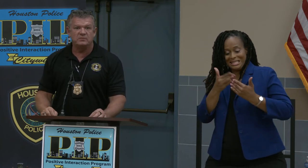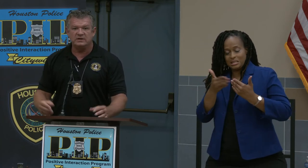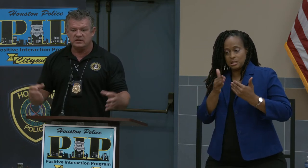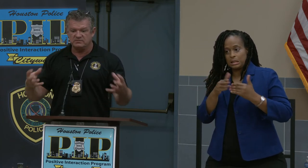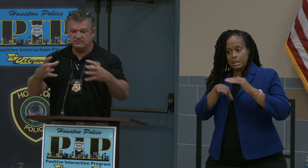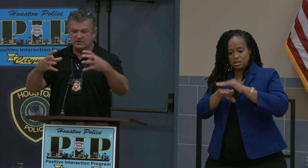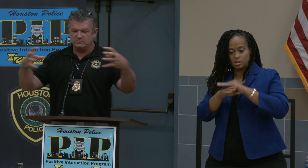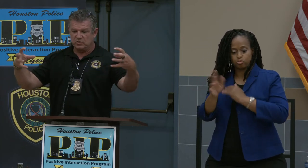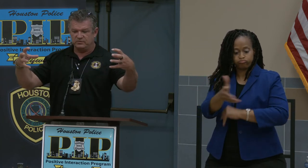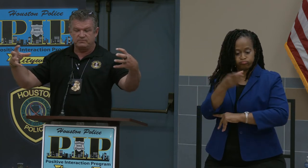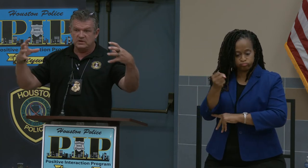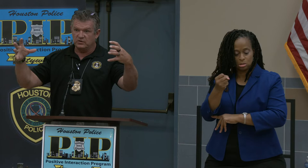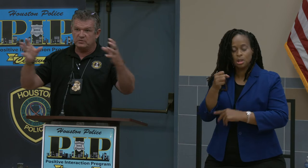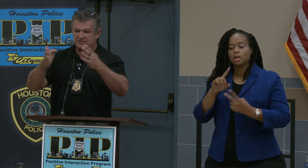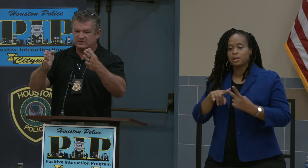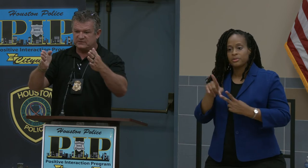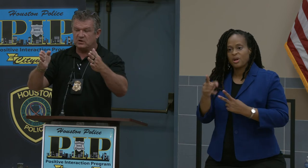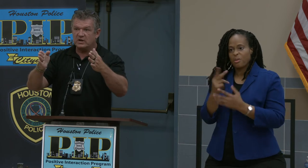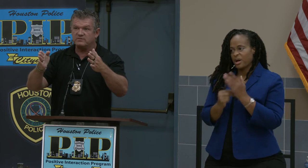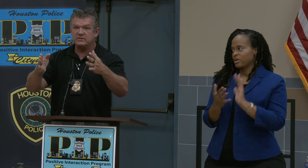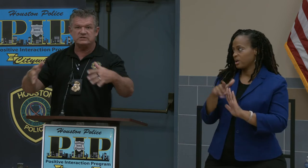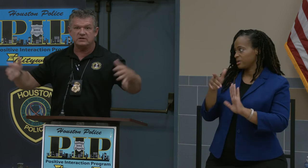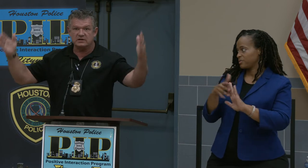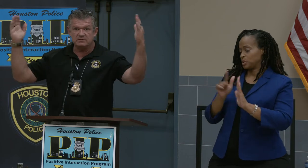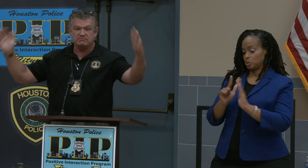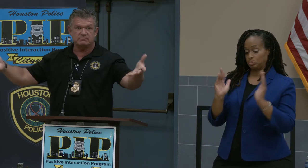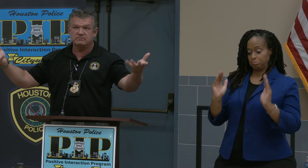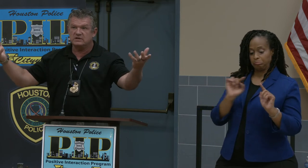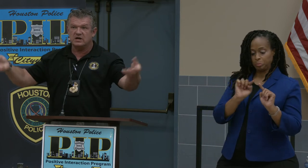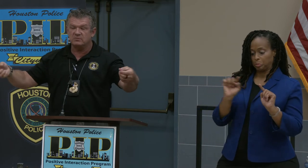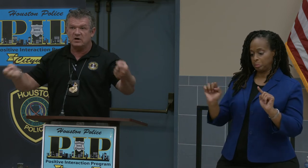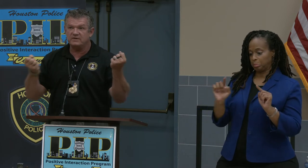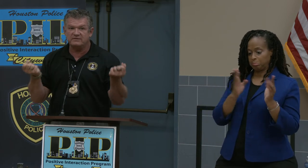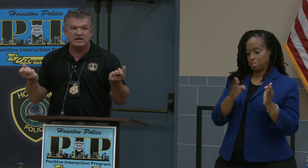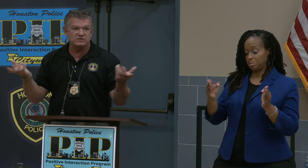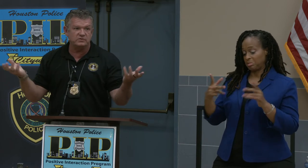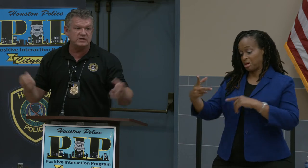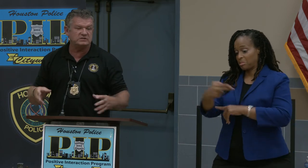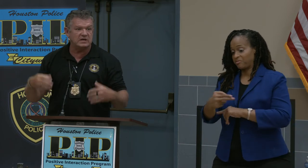and they are both -- this far away from each other. Cut them off and I have two on each side.